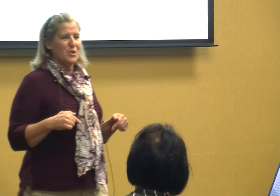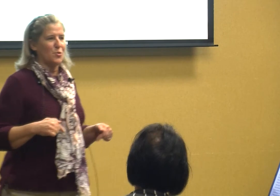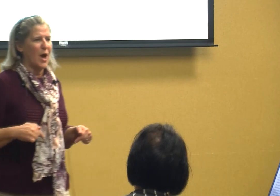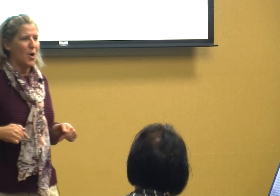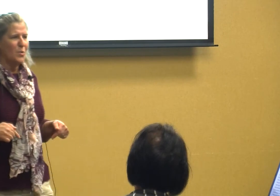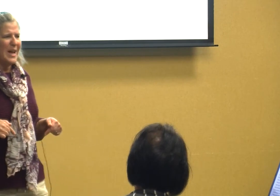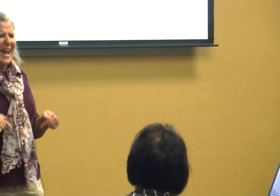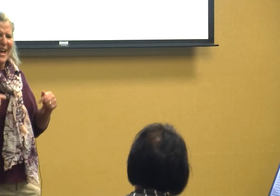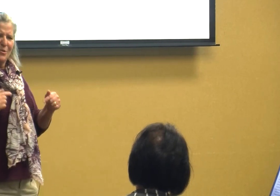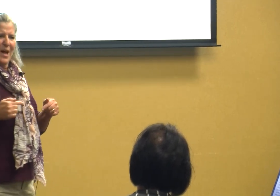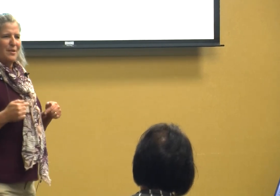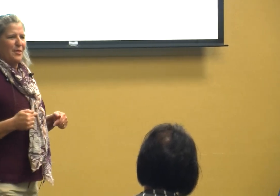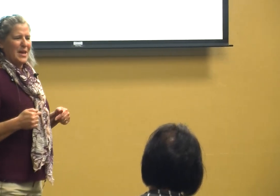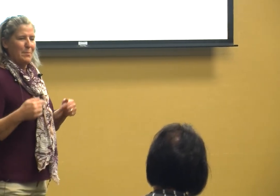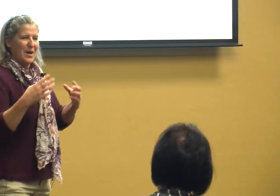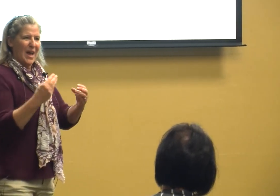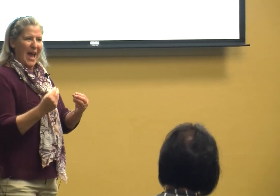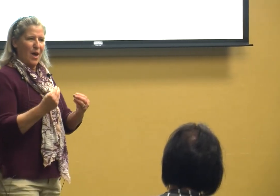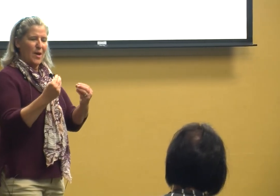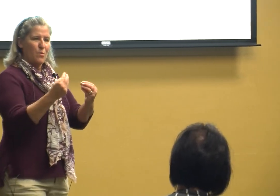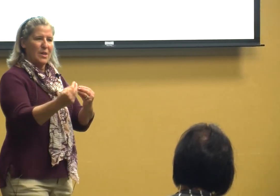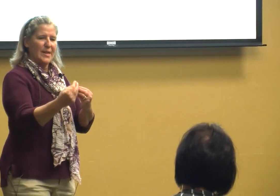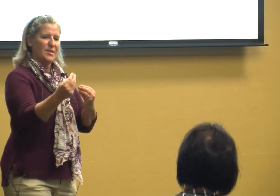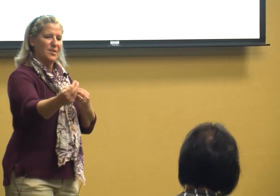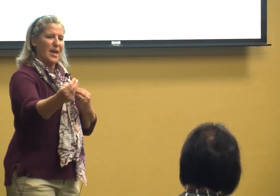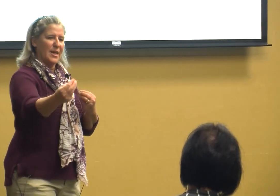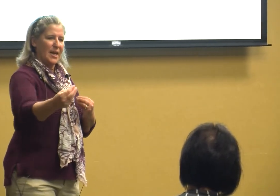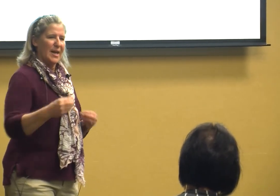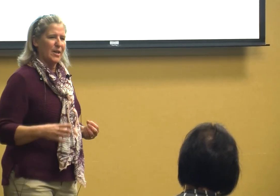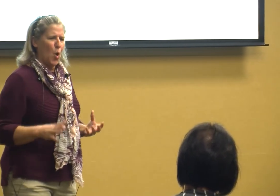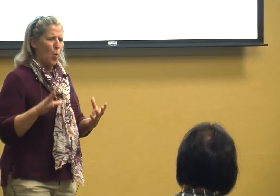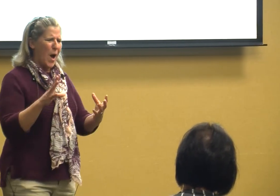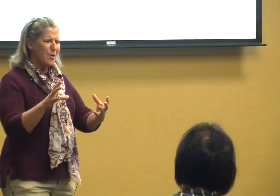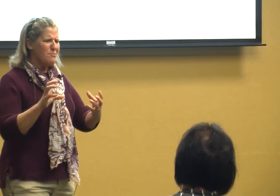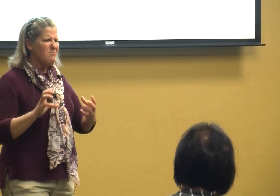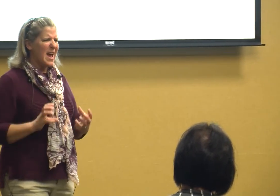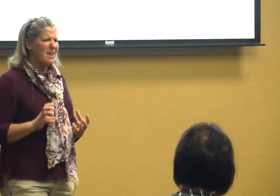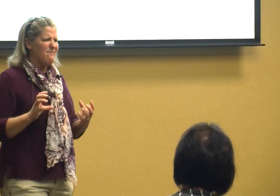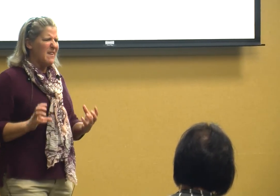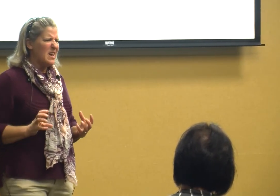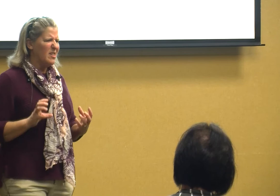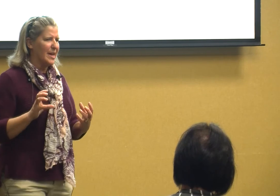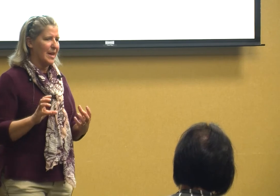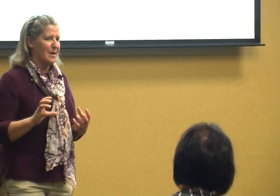your own and you got to think about how that relates to that kid what are they feeling in